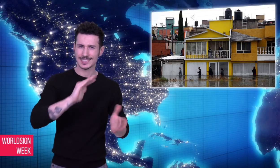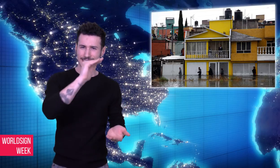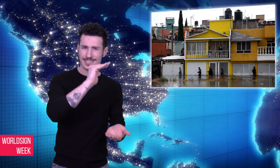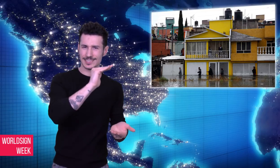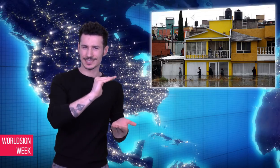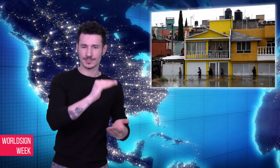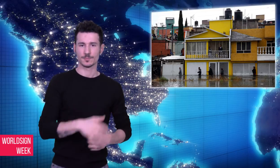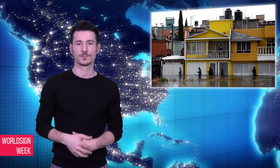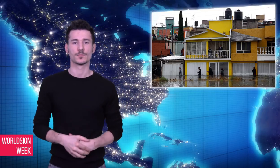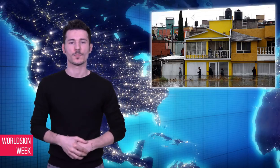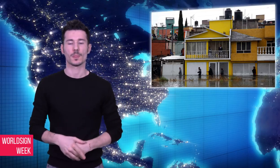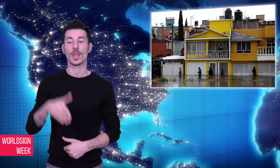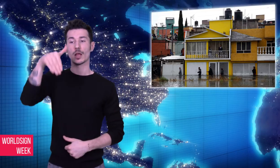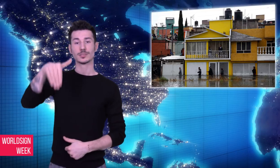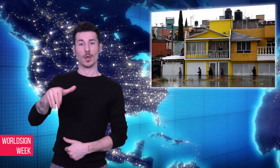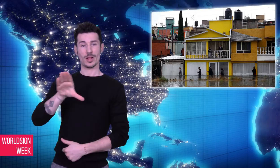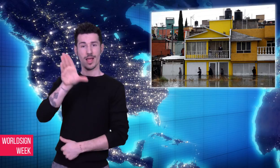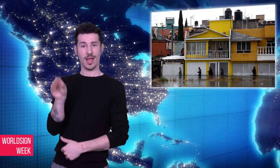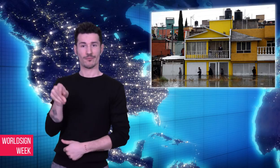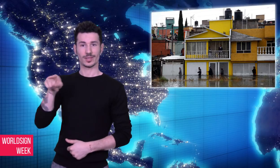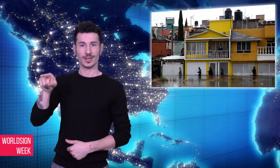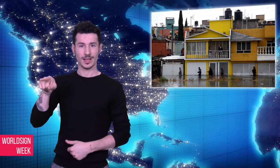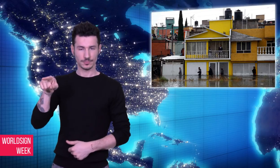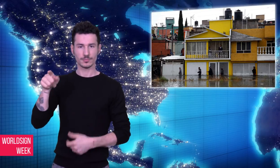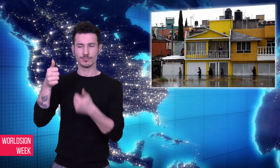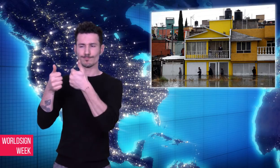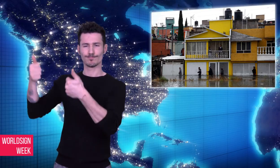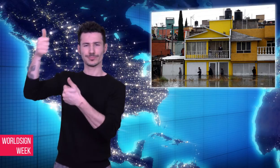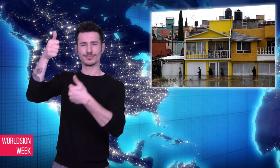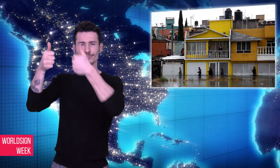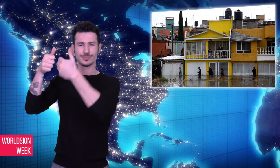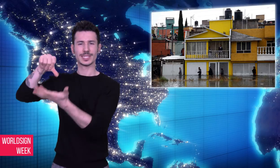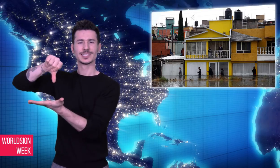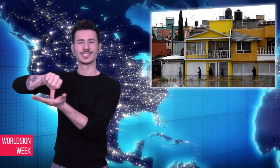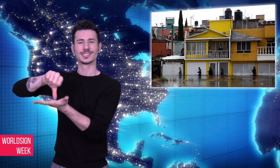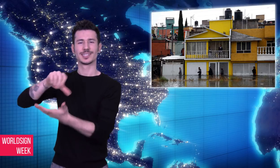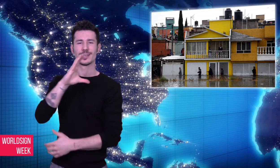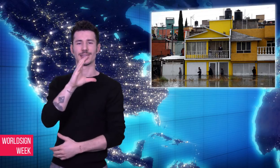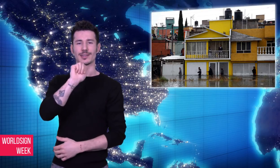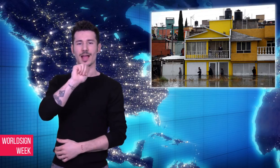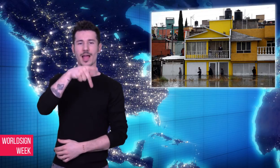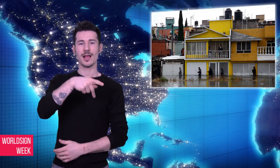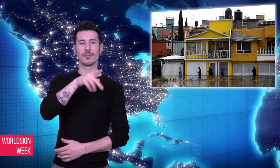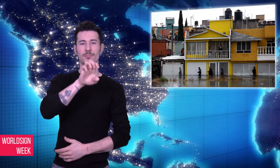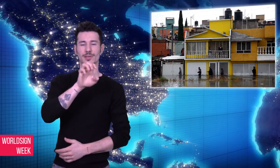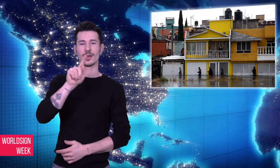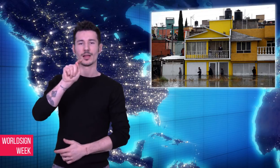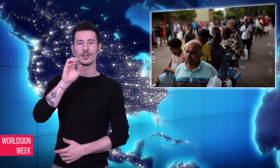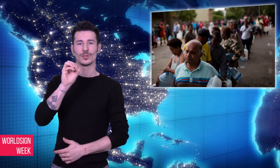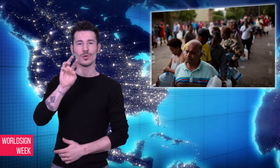in the capital city of Cape Town predict